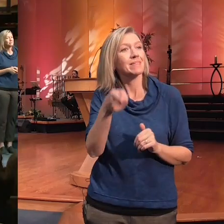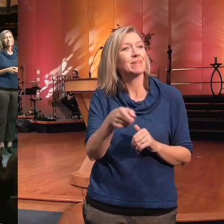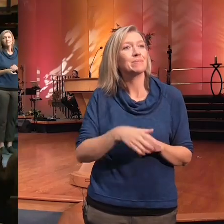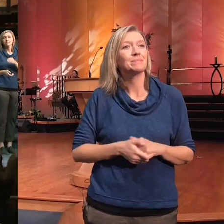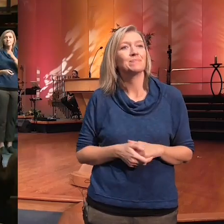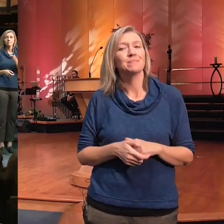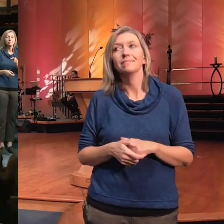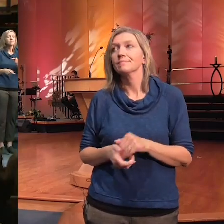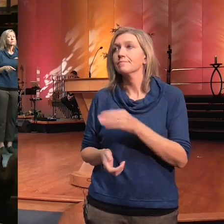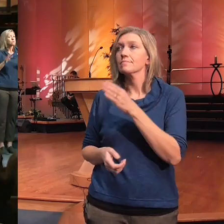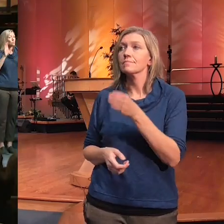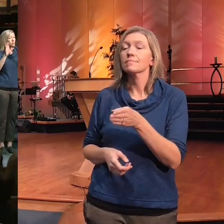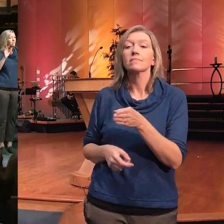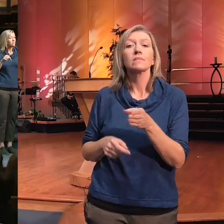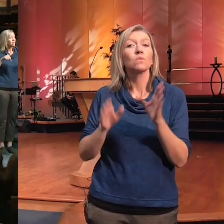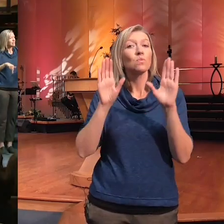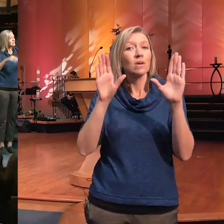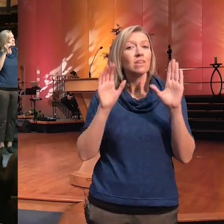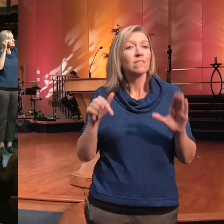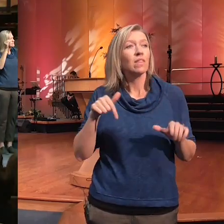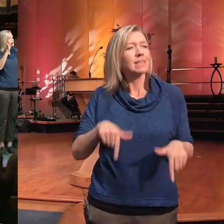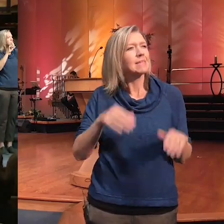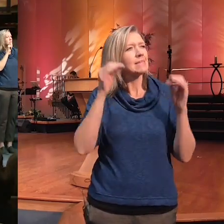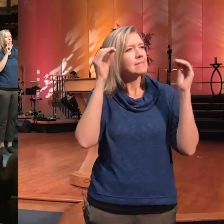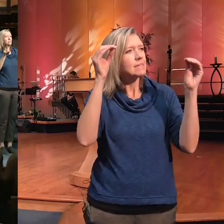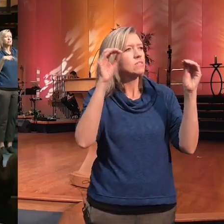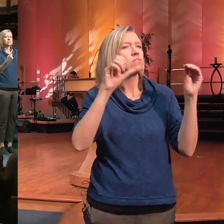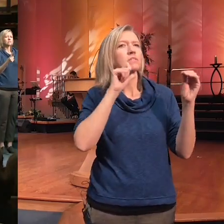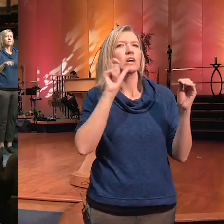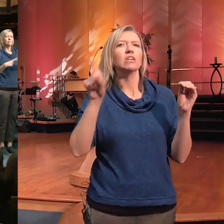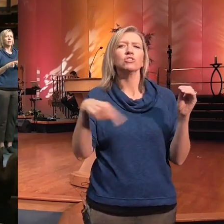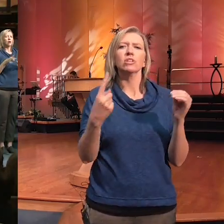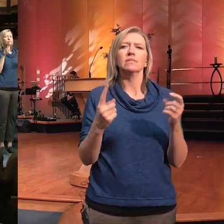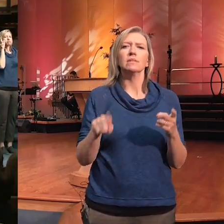and we are a teaching that isn't just about sitting and listening but taking action yeah